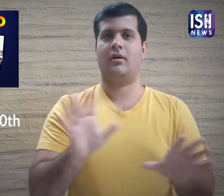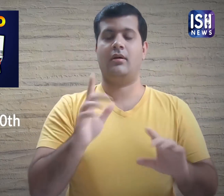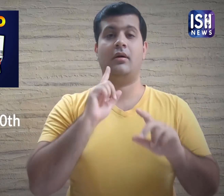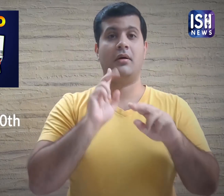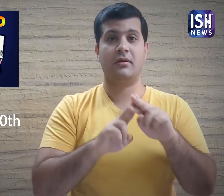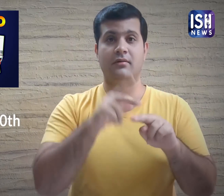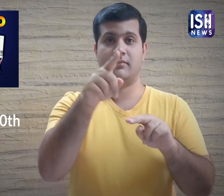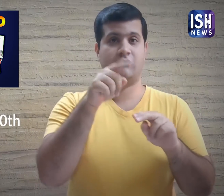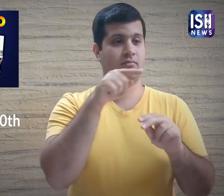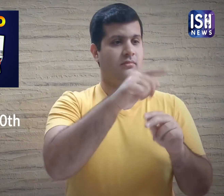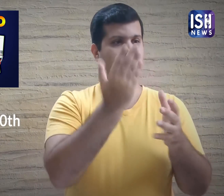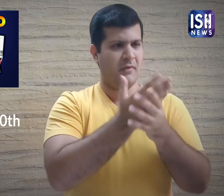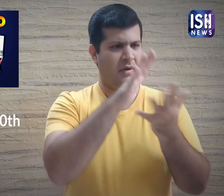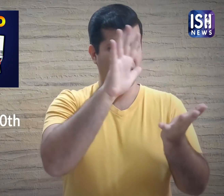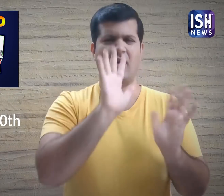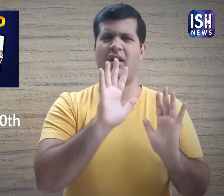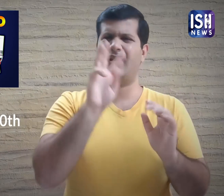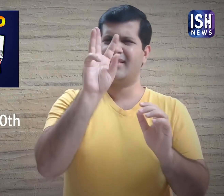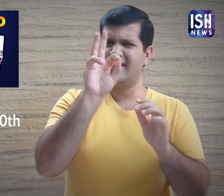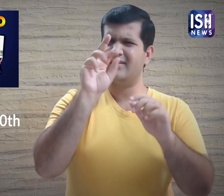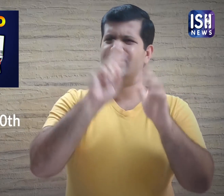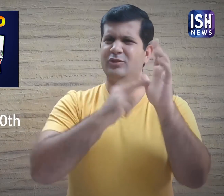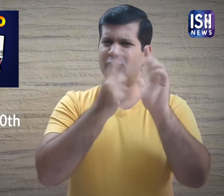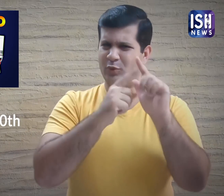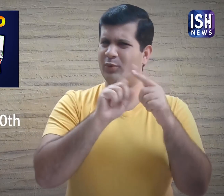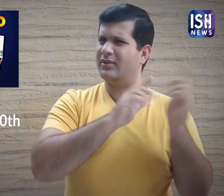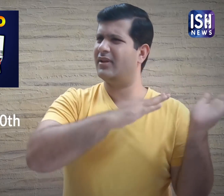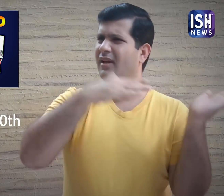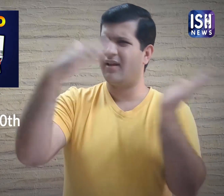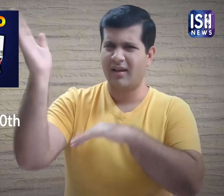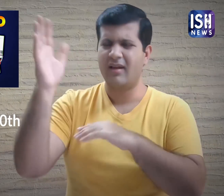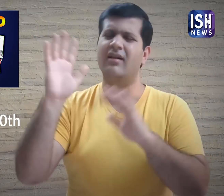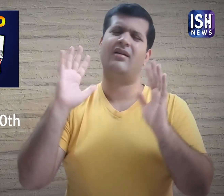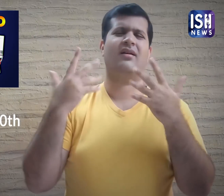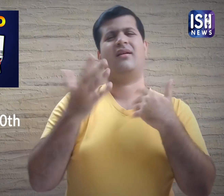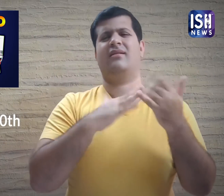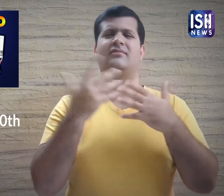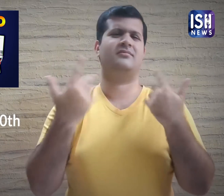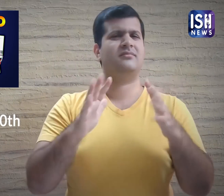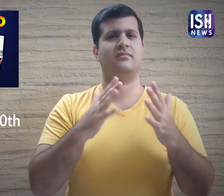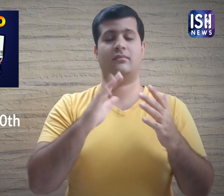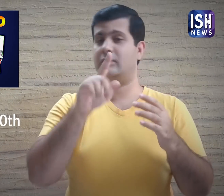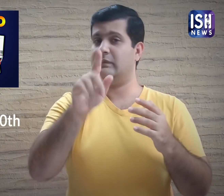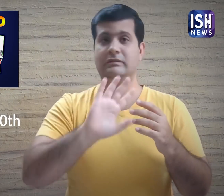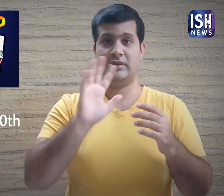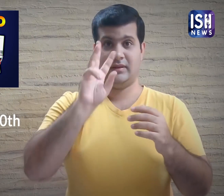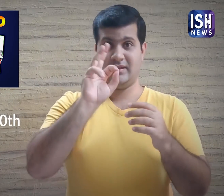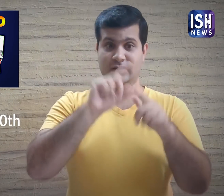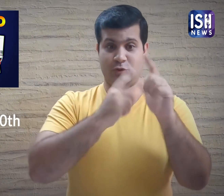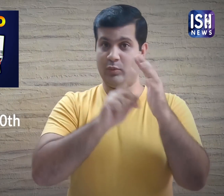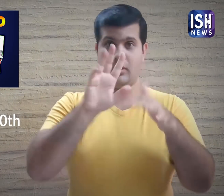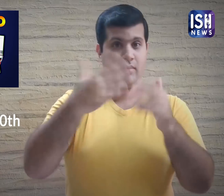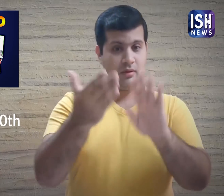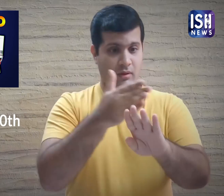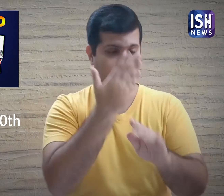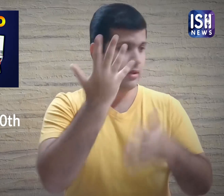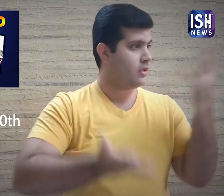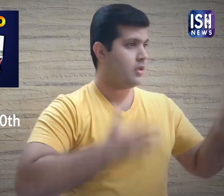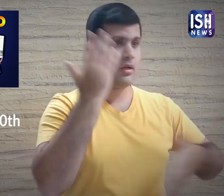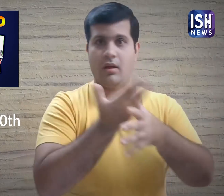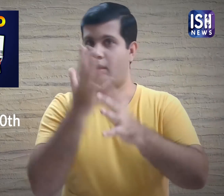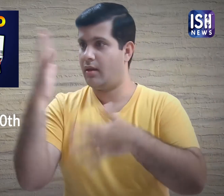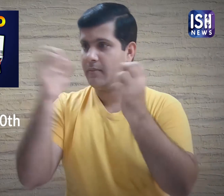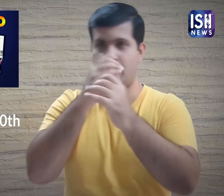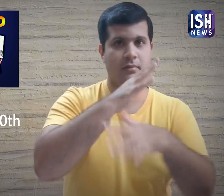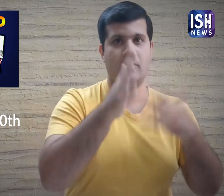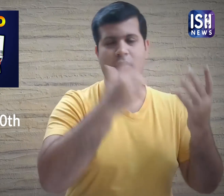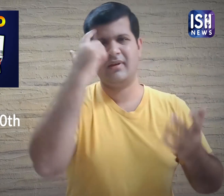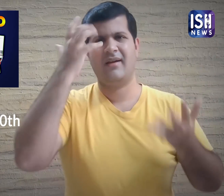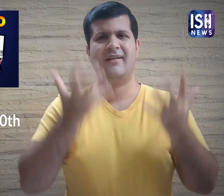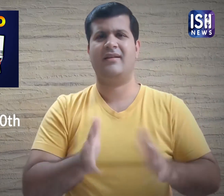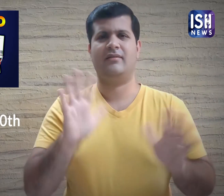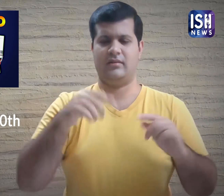If you are complacent about your unfinished paperwork since the date has been moved to 30th June, you may face many problems closer to the deadline.